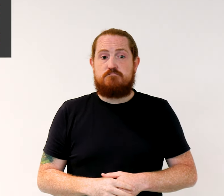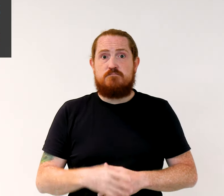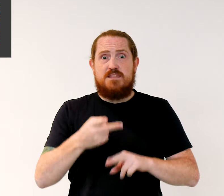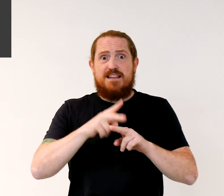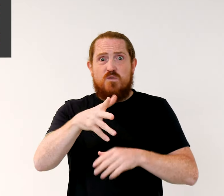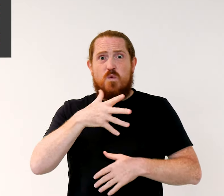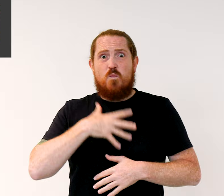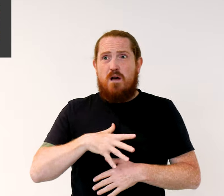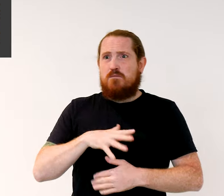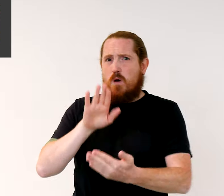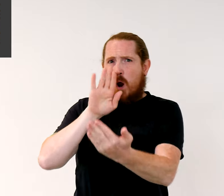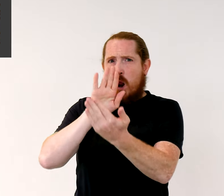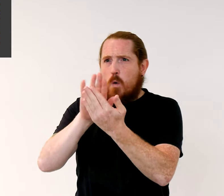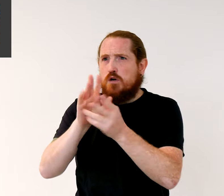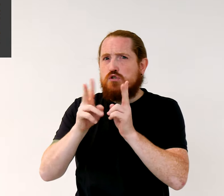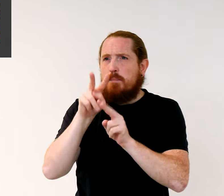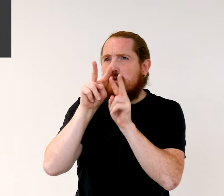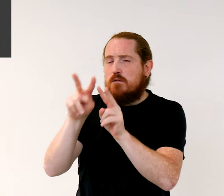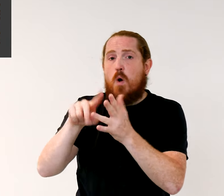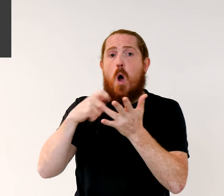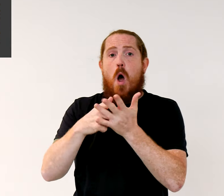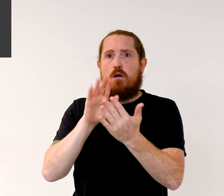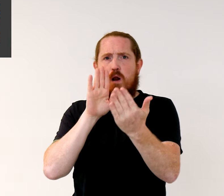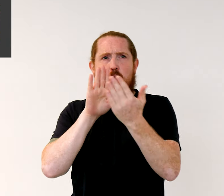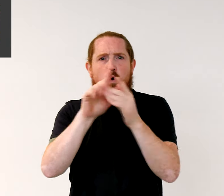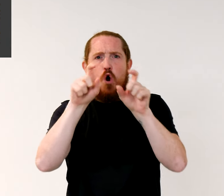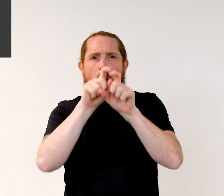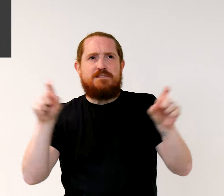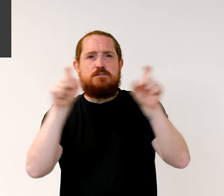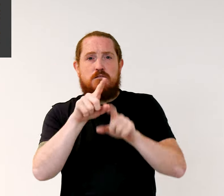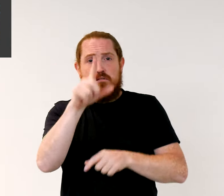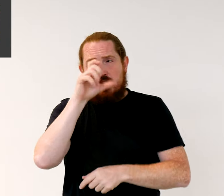If you wish to watch a BSL interpreter and/or captioned performance